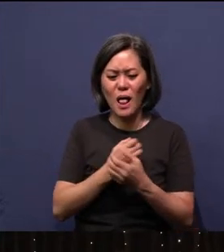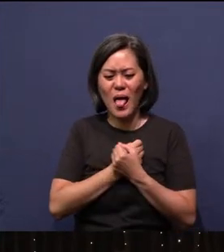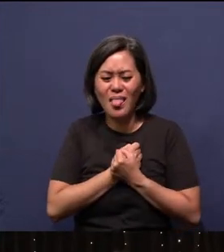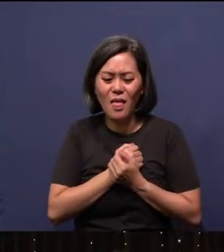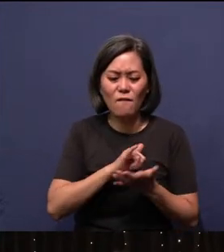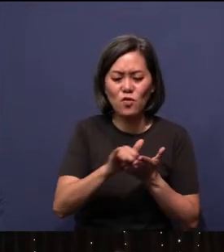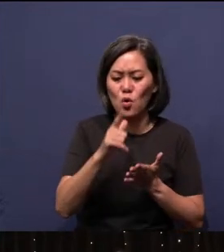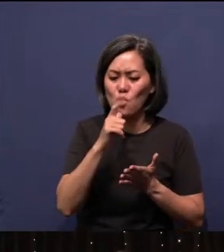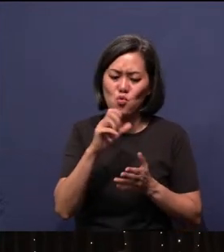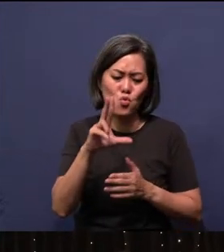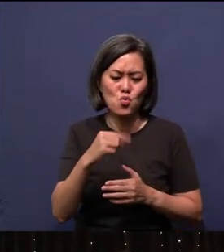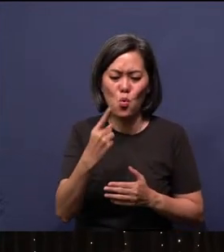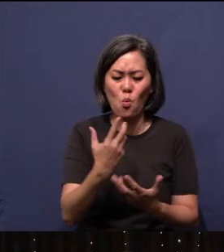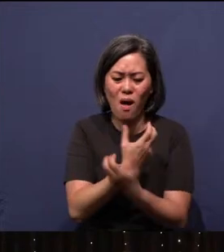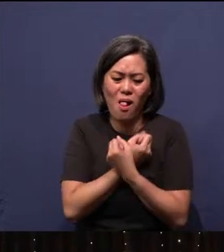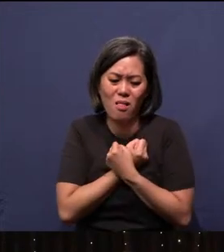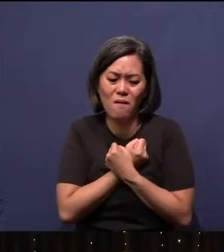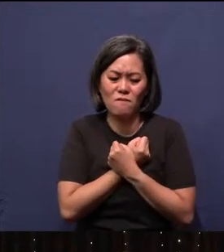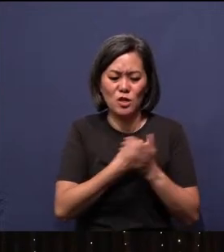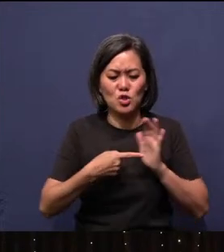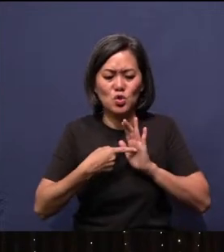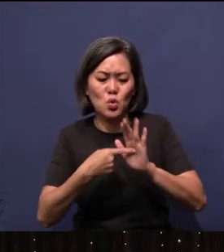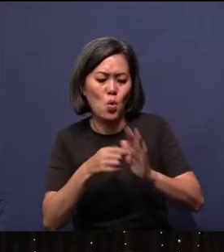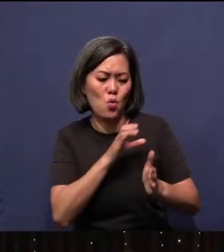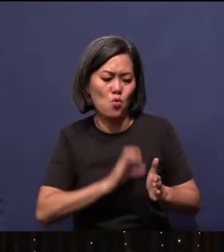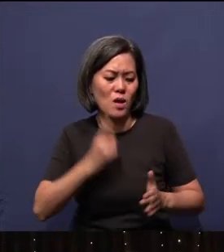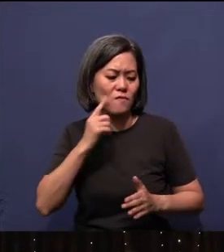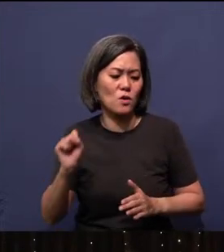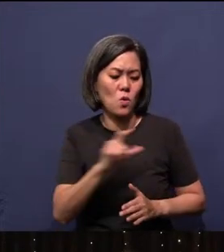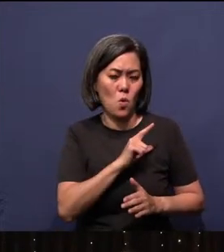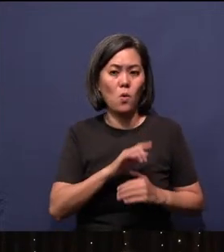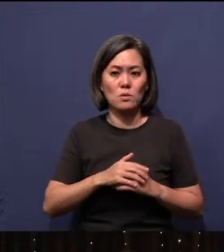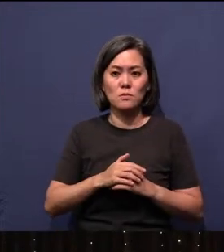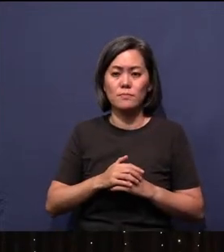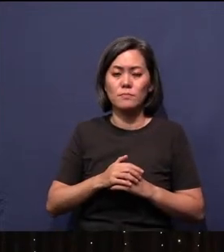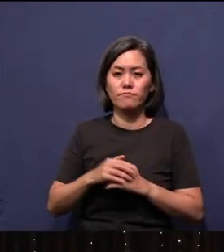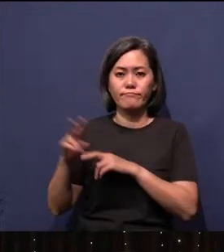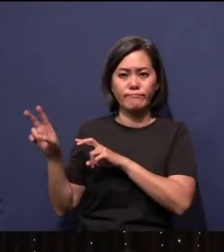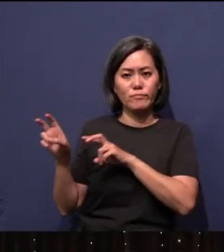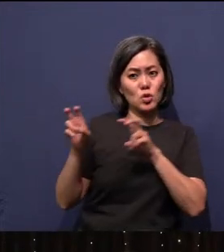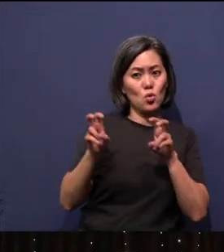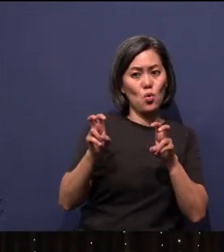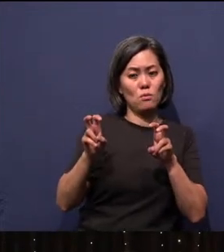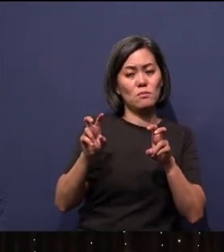reflecting Christ to all, and quoting from William Bodden, "Thang lived his life